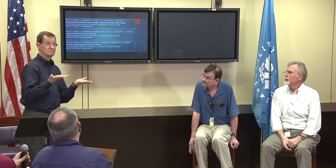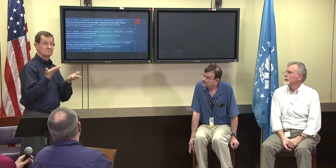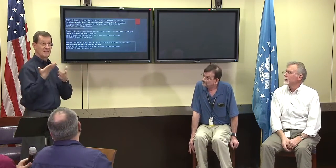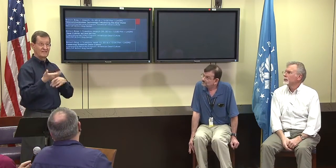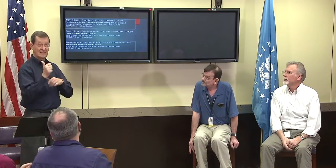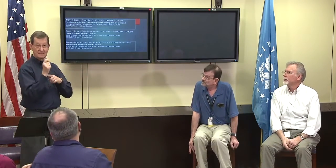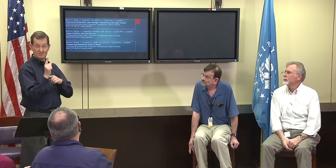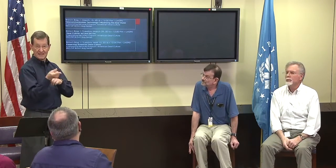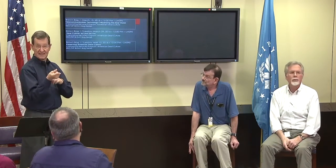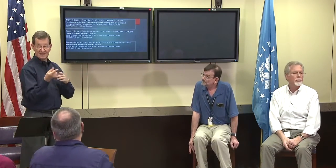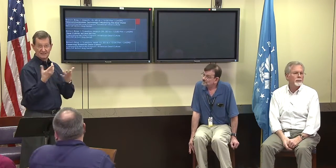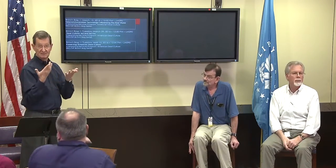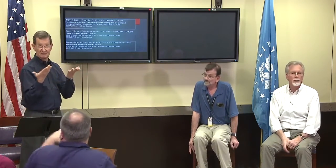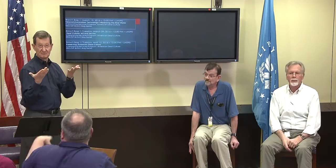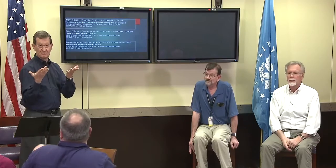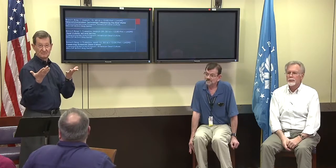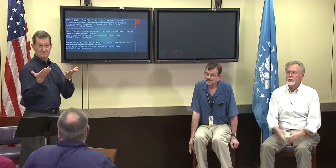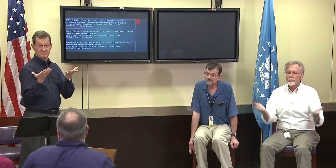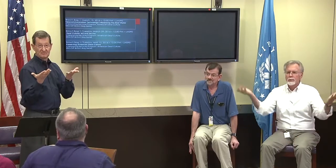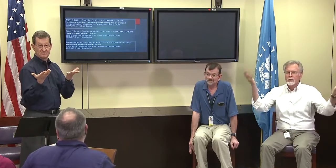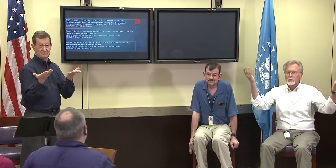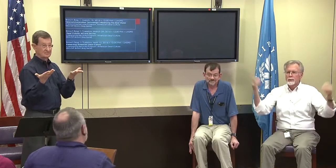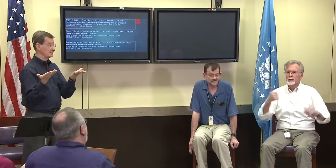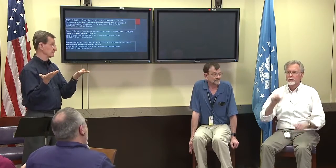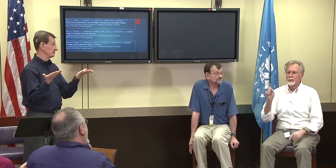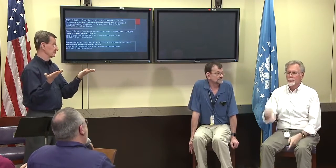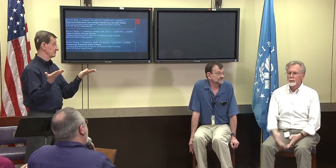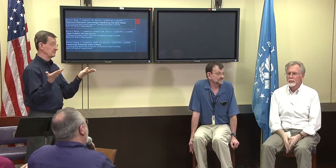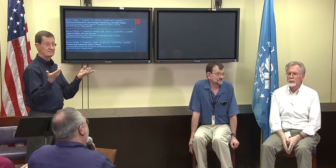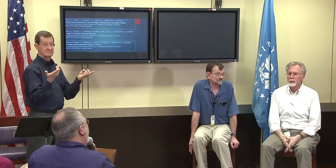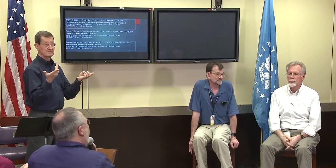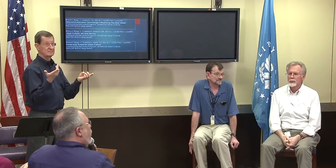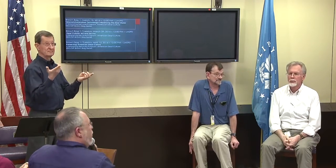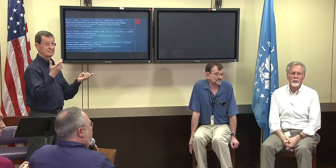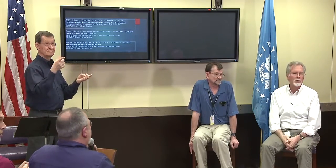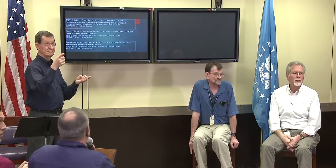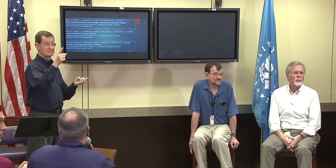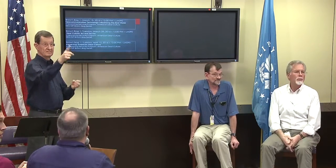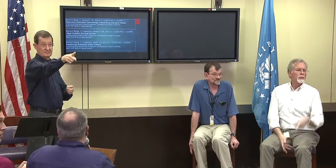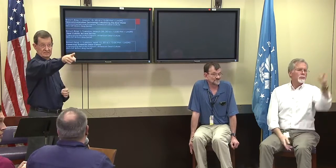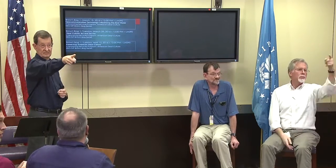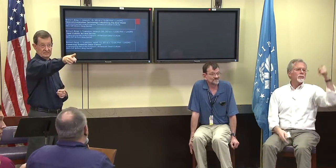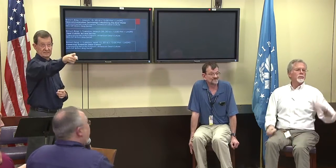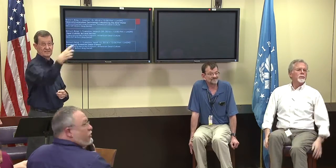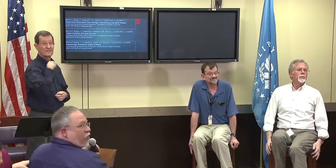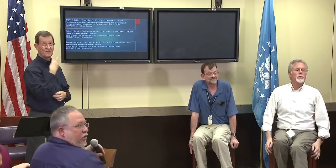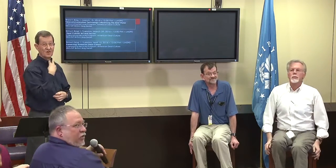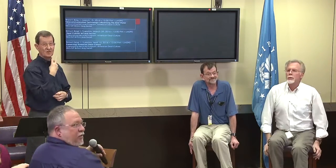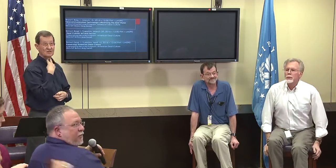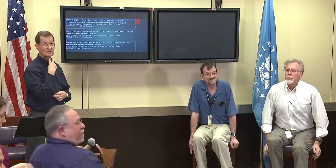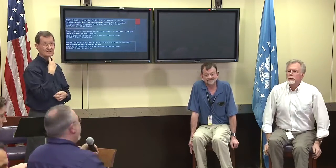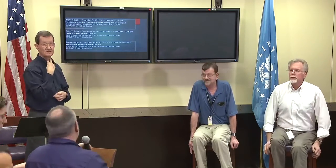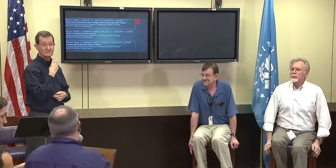Alex Richey: So we have about ten minutes left. And other follow up questions? Any additional questions?